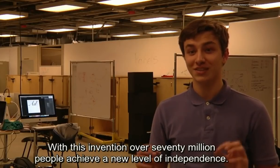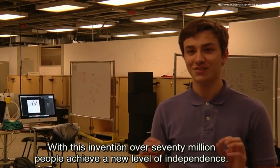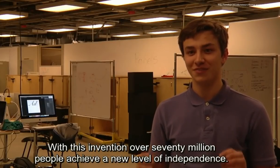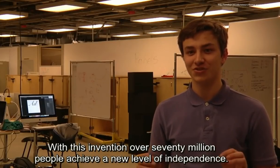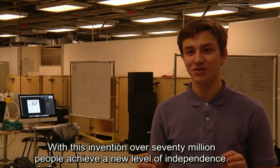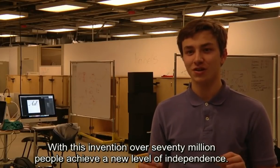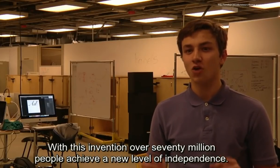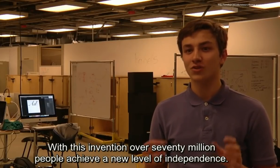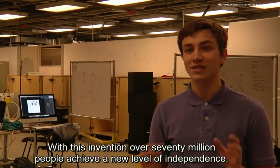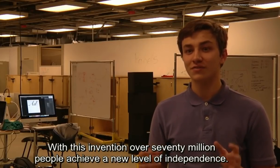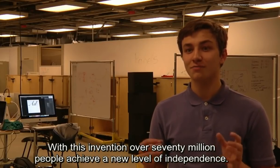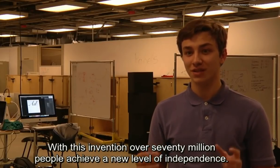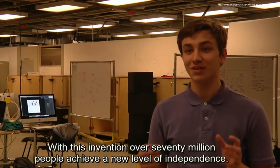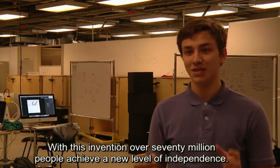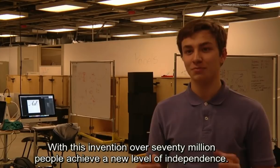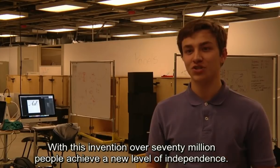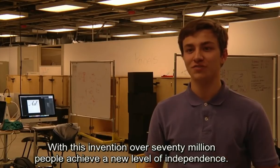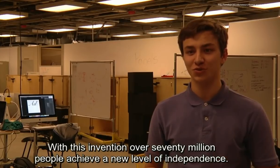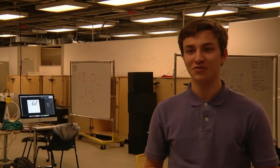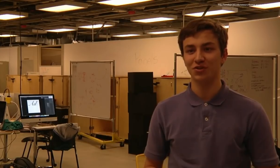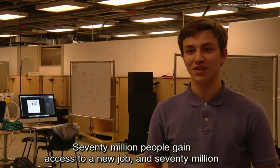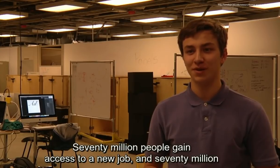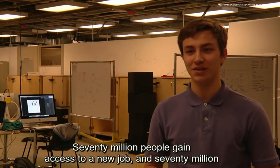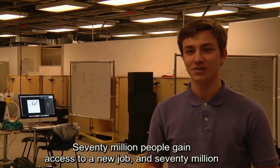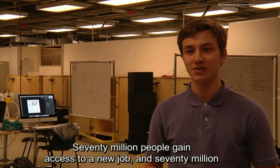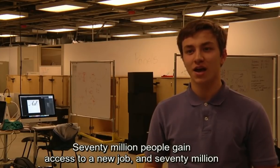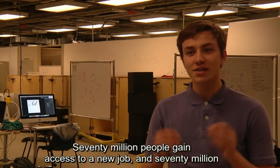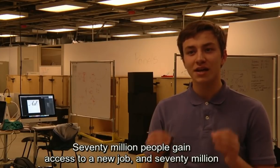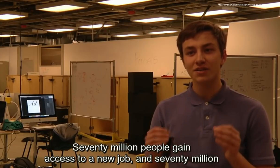this invention over 70 million people achieve a new level of Independence 70